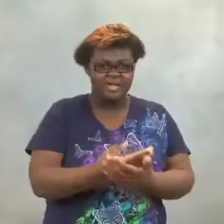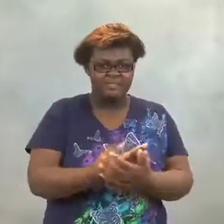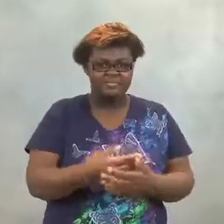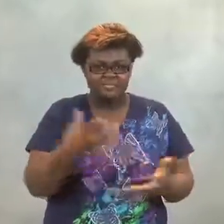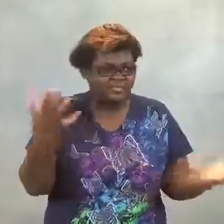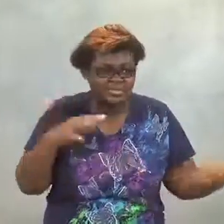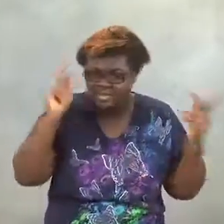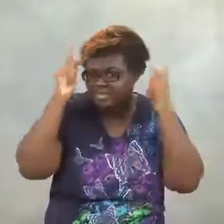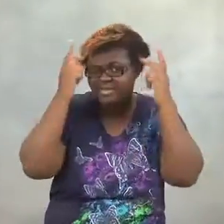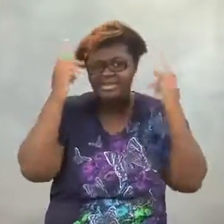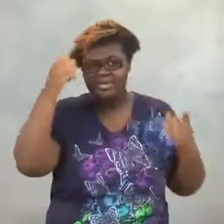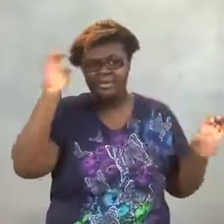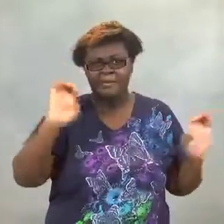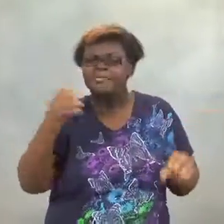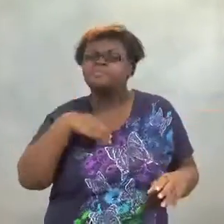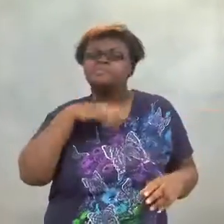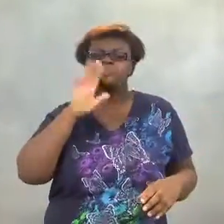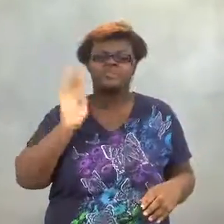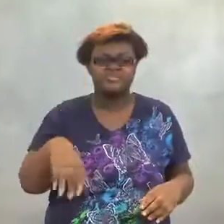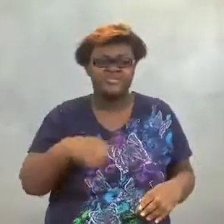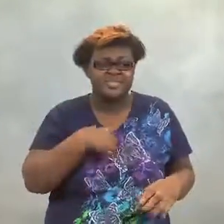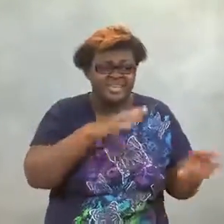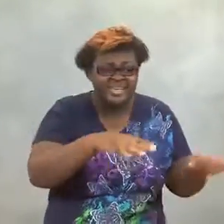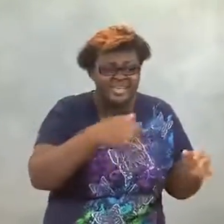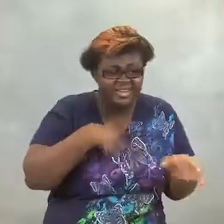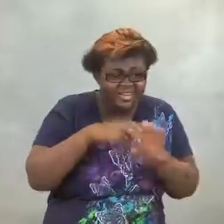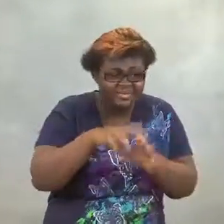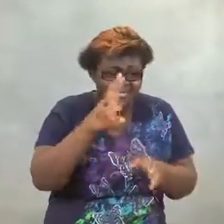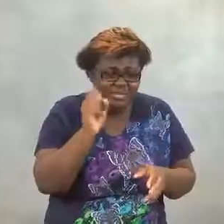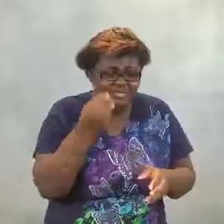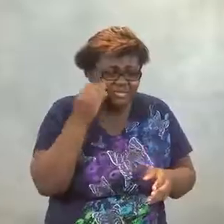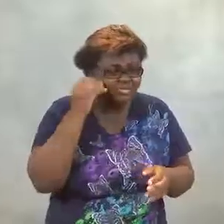She was upset and thought there was a real emergency.